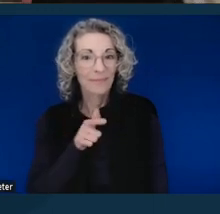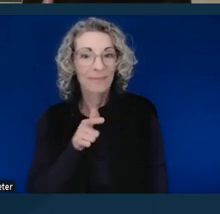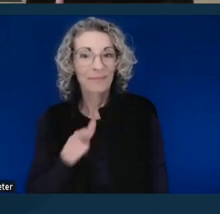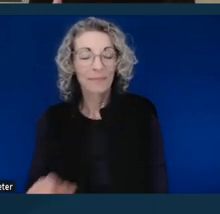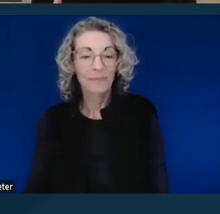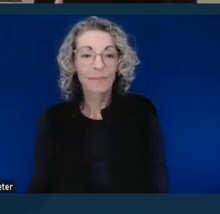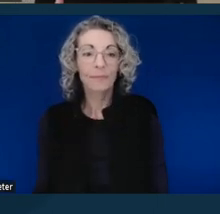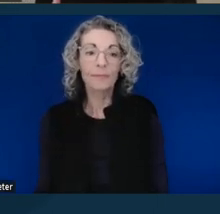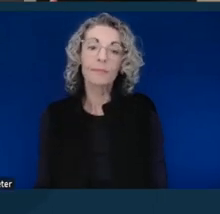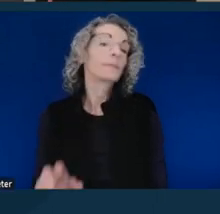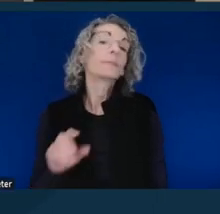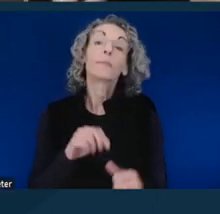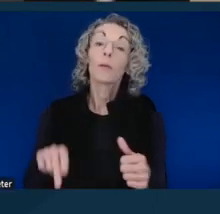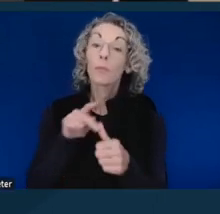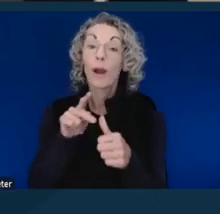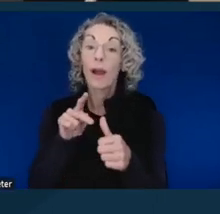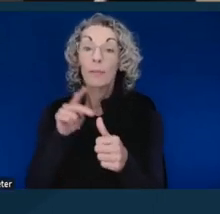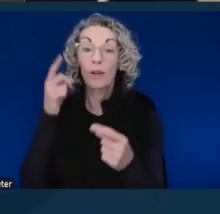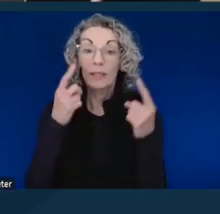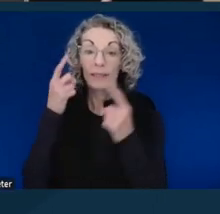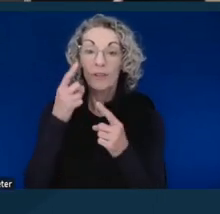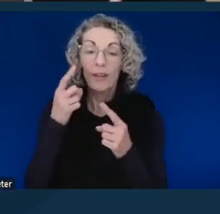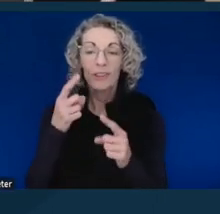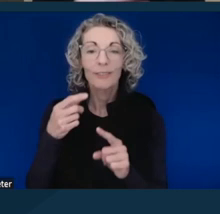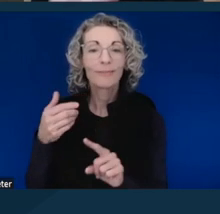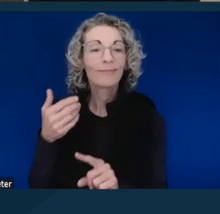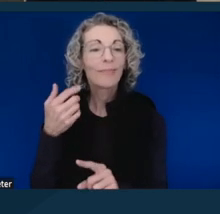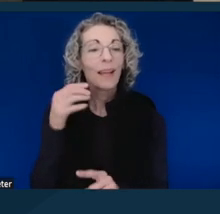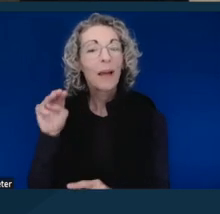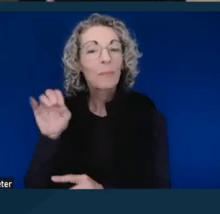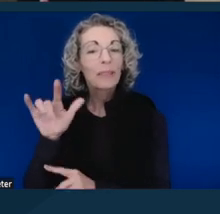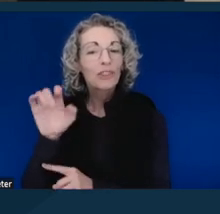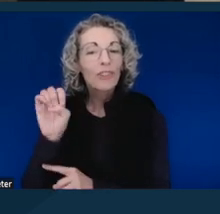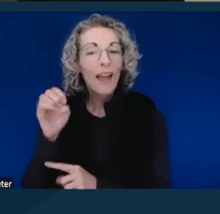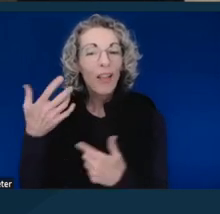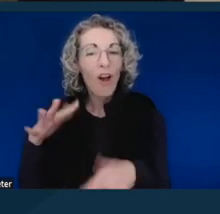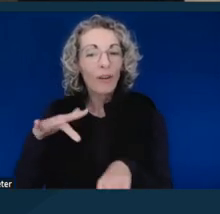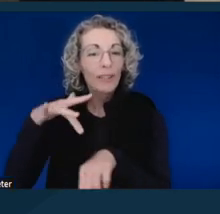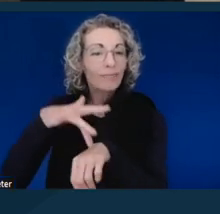Primary consideration. Michelle touched on this earlier, and I really want to come back and hit on it again.